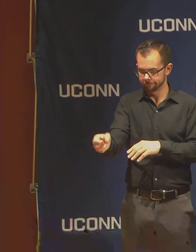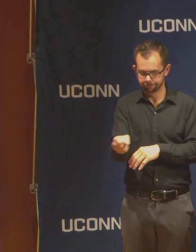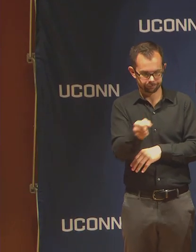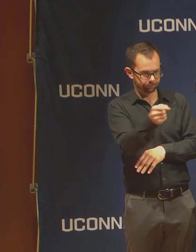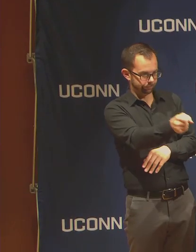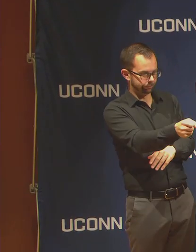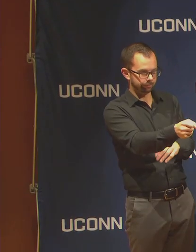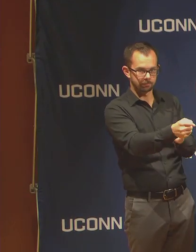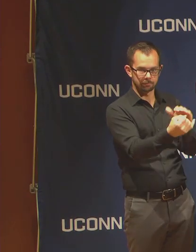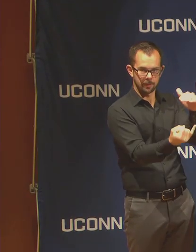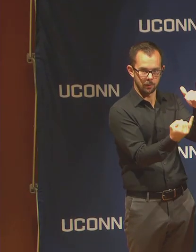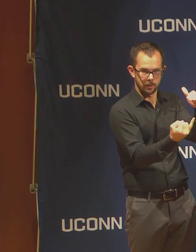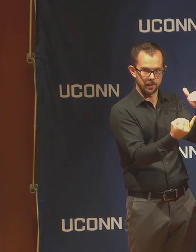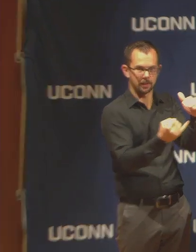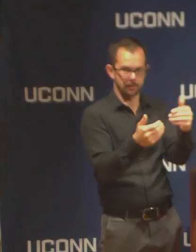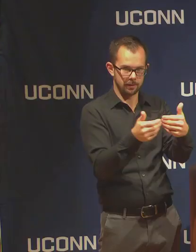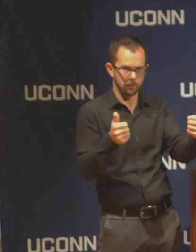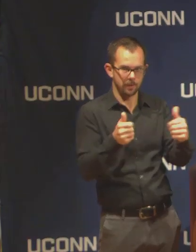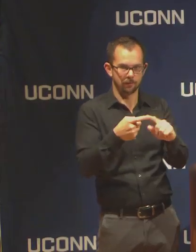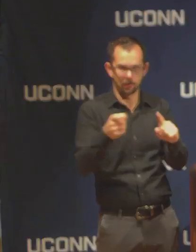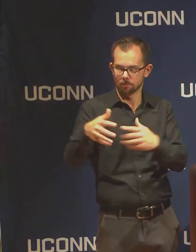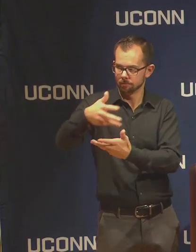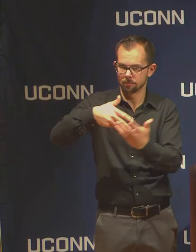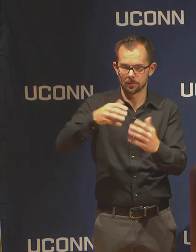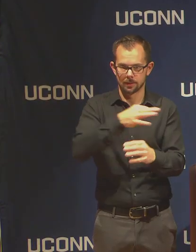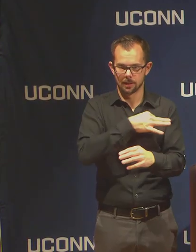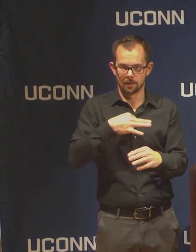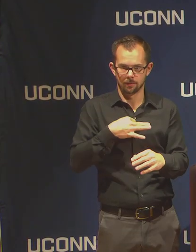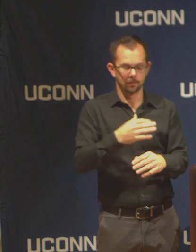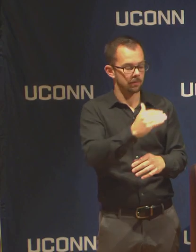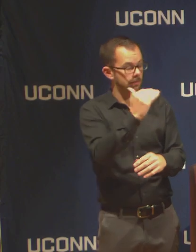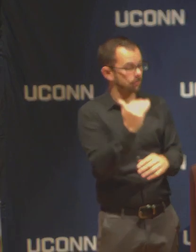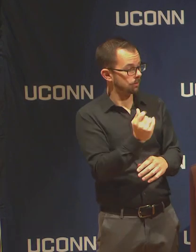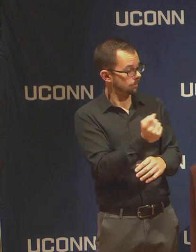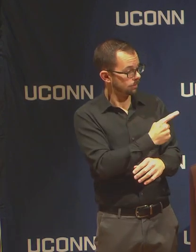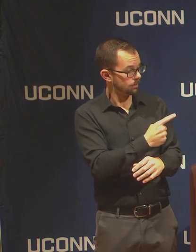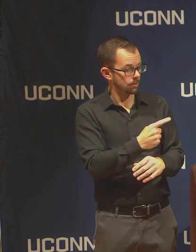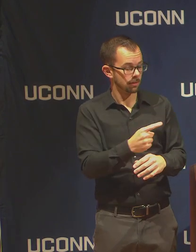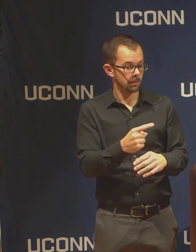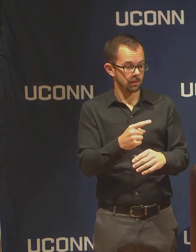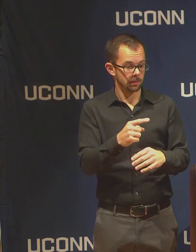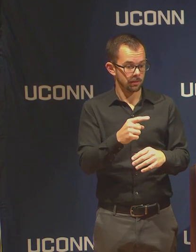Does UCONN Health have the bandwidth to deal with a flux of COVID 19 patients?